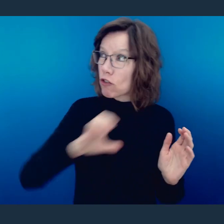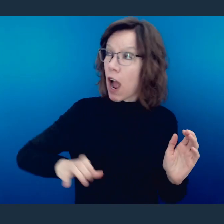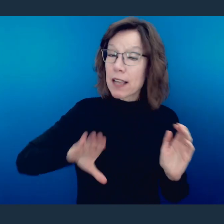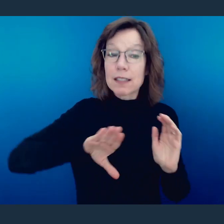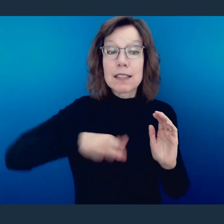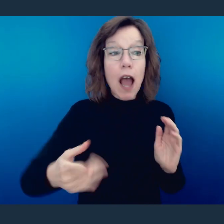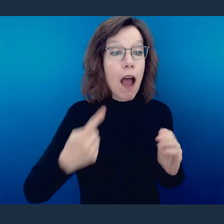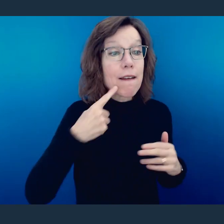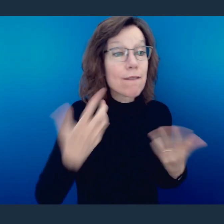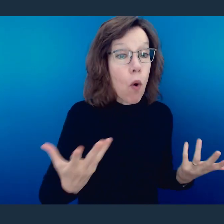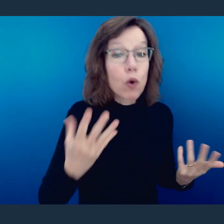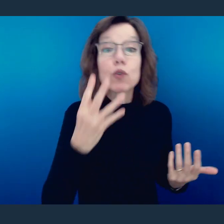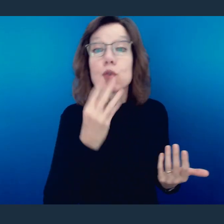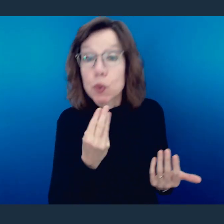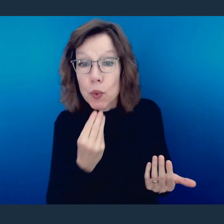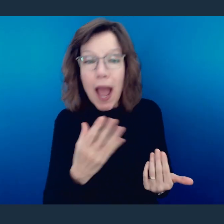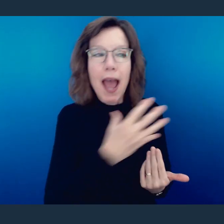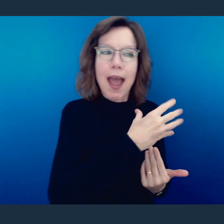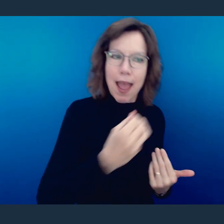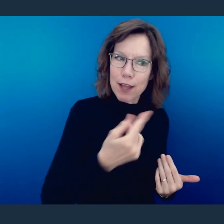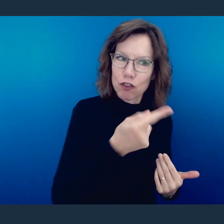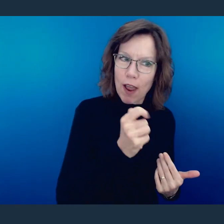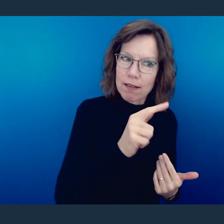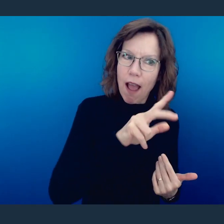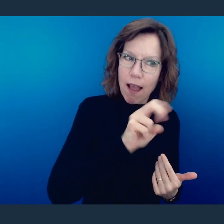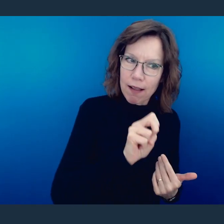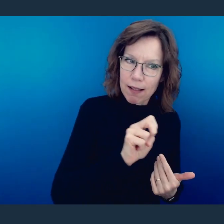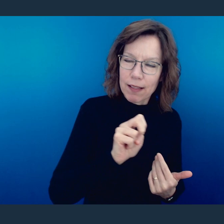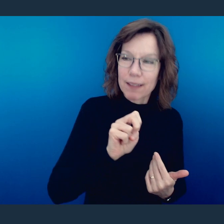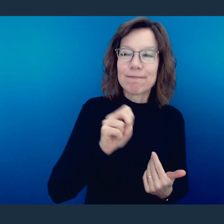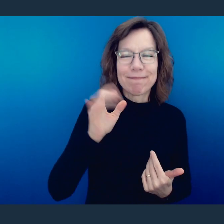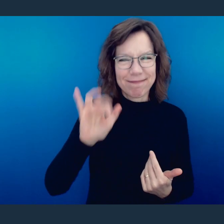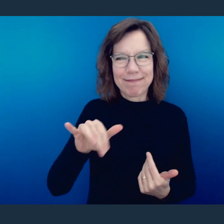Christ died for both the Jew and the gentile, something that we have seen throughout the